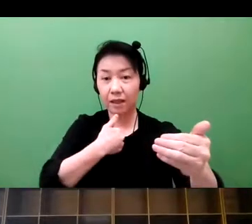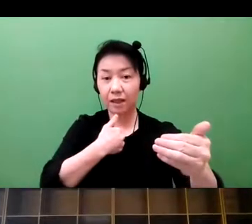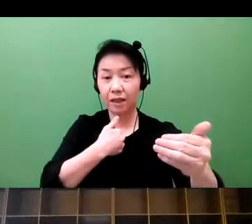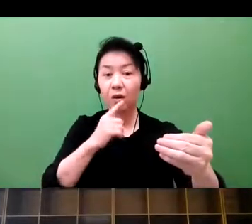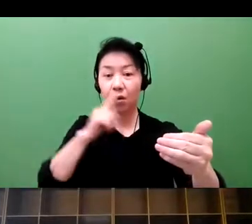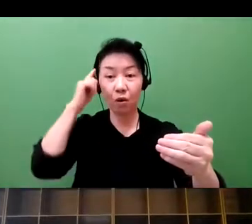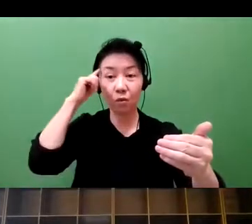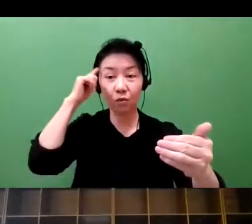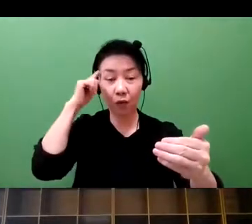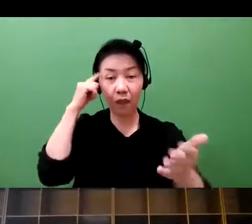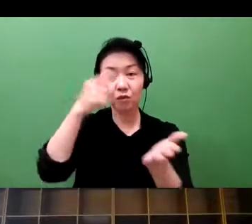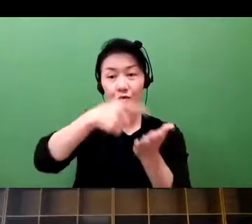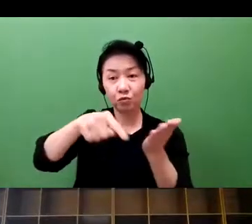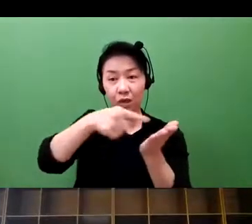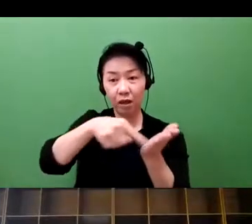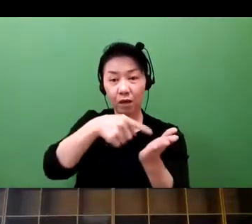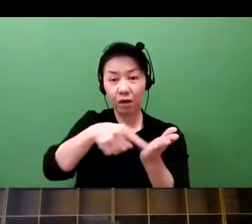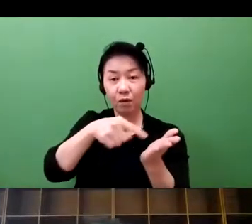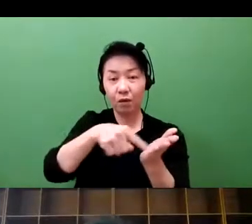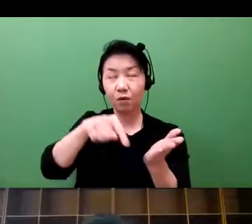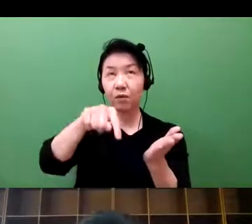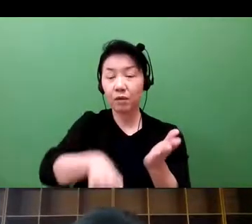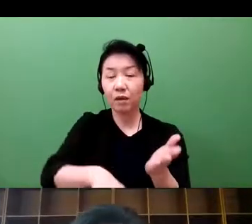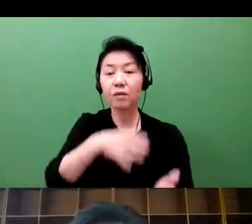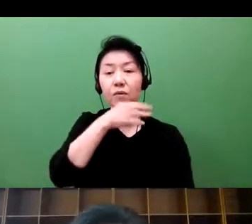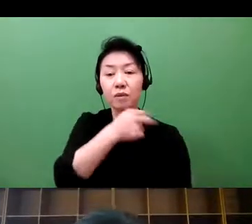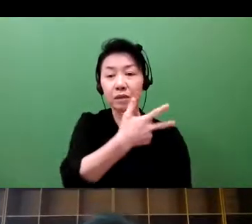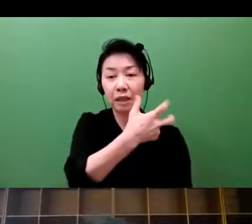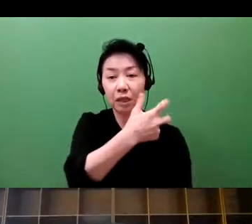of the spread of smartphones.